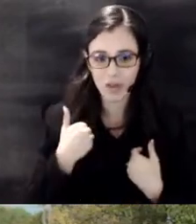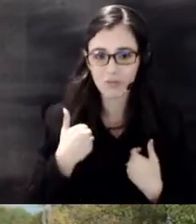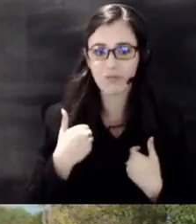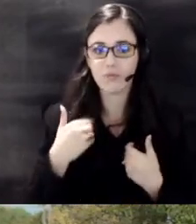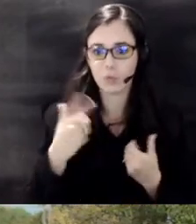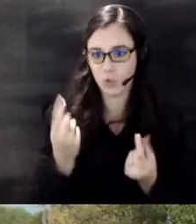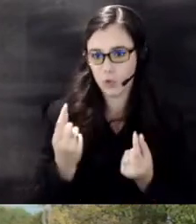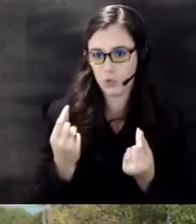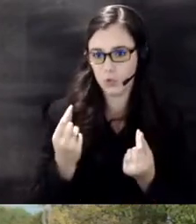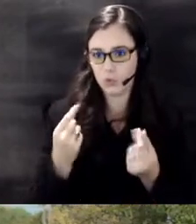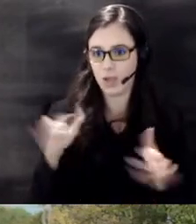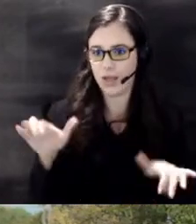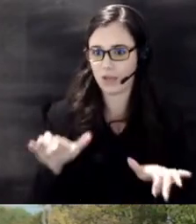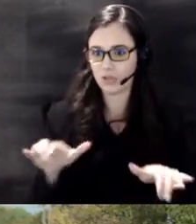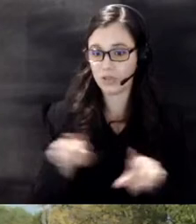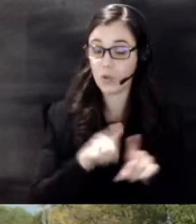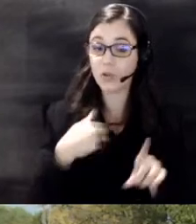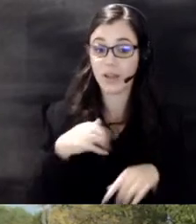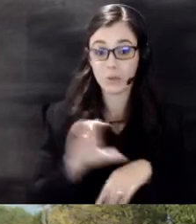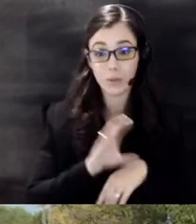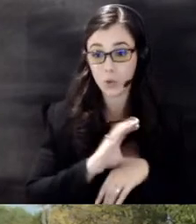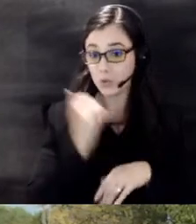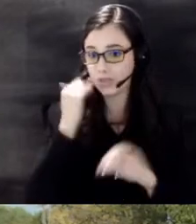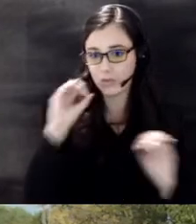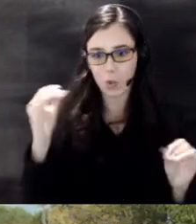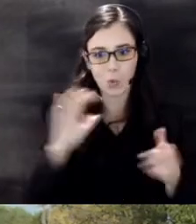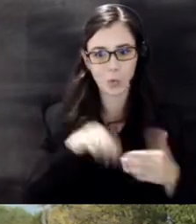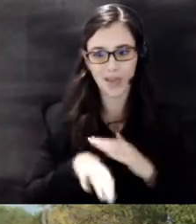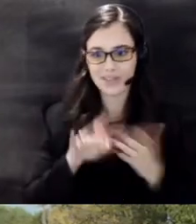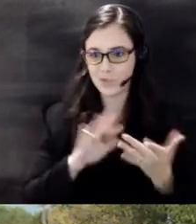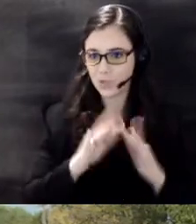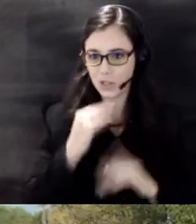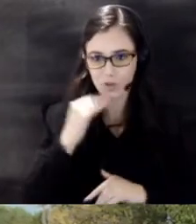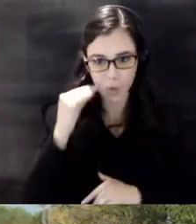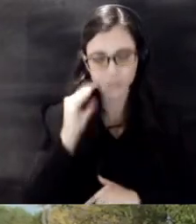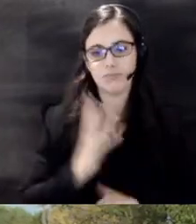we also have computers there if you don't have access to Internet to give your public comment